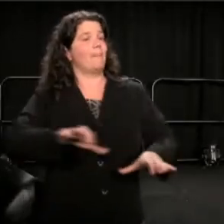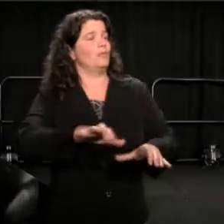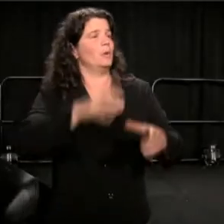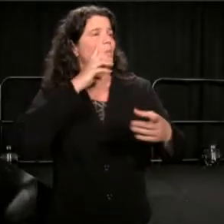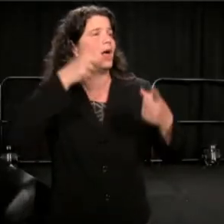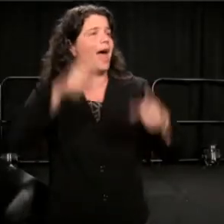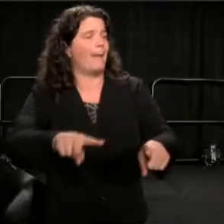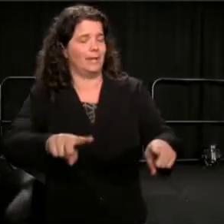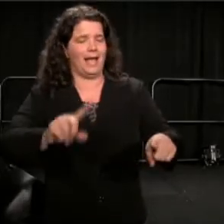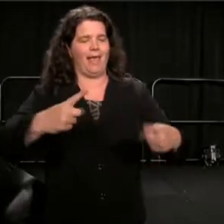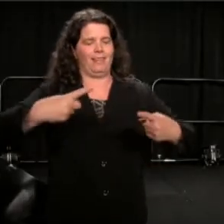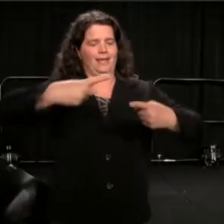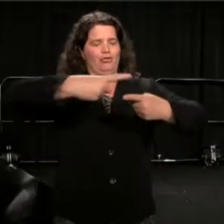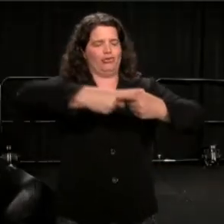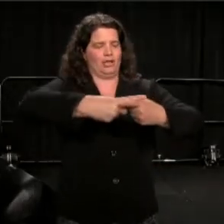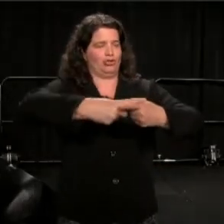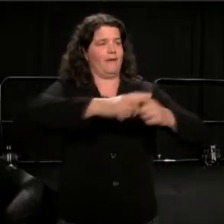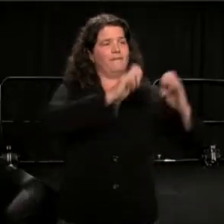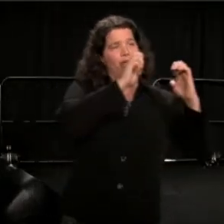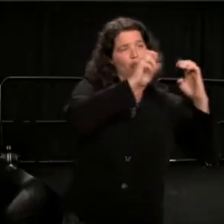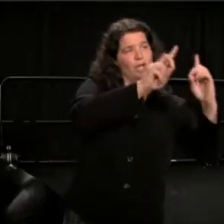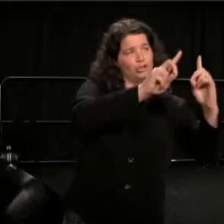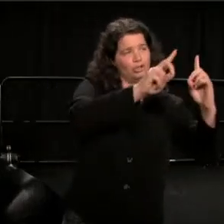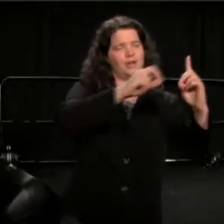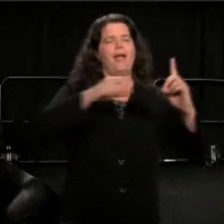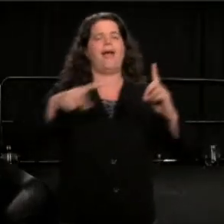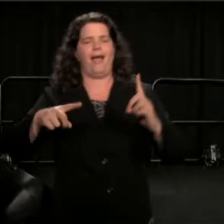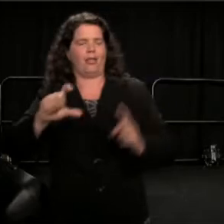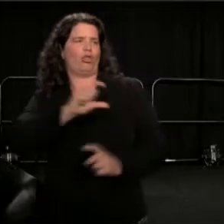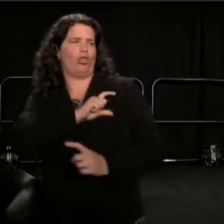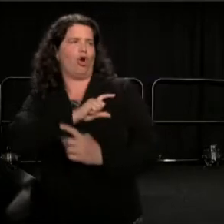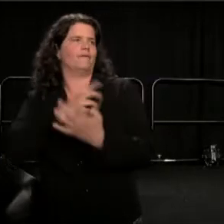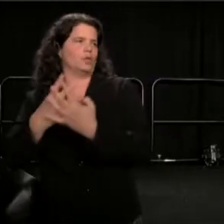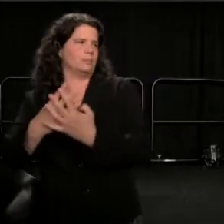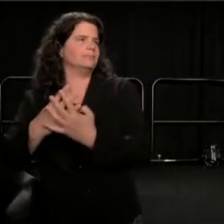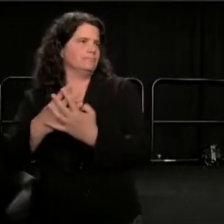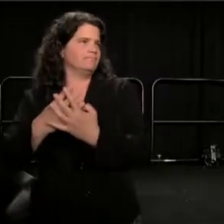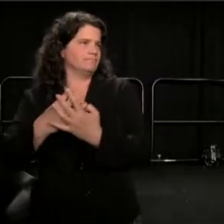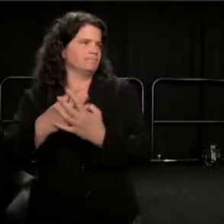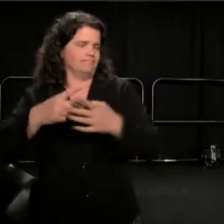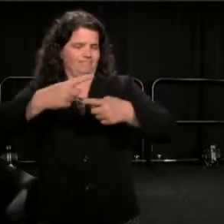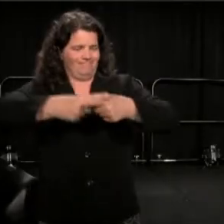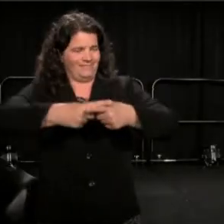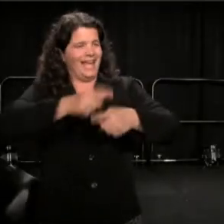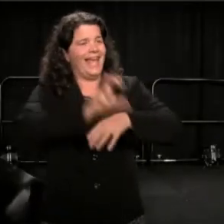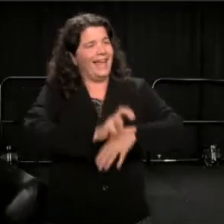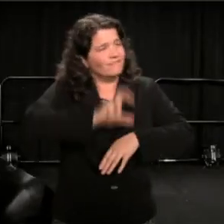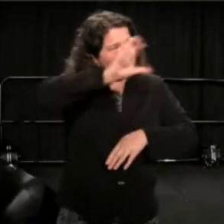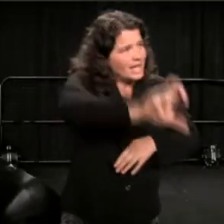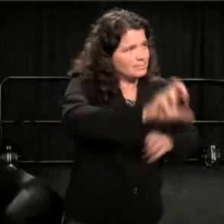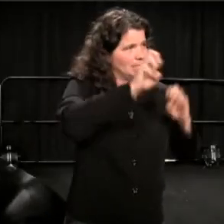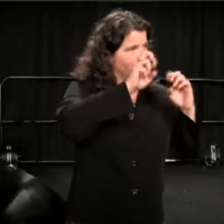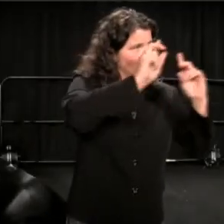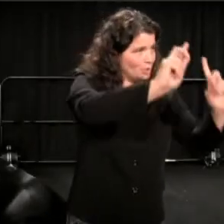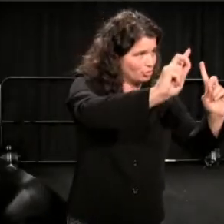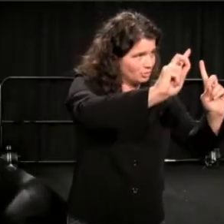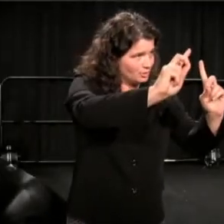She calls for an investment in education and a fairness in law enforcement, that will be as large